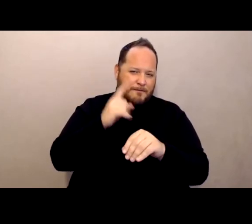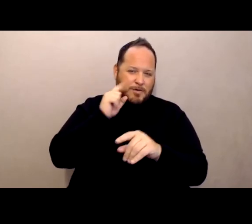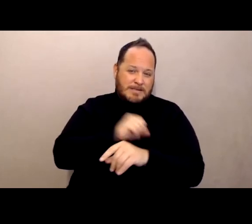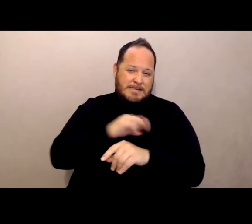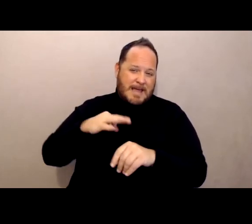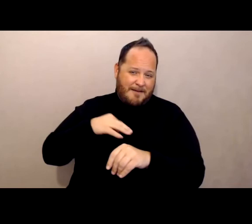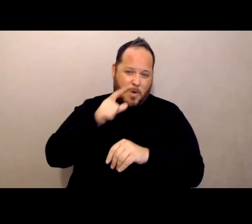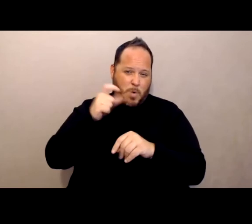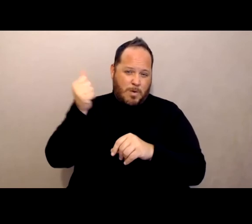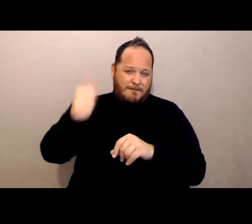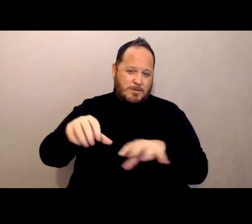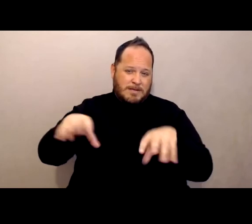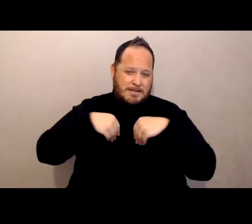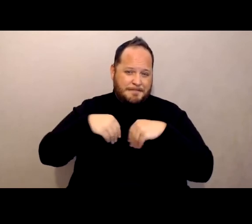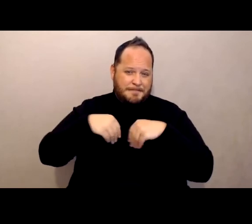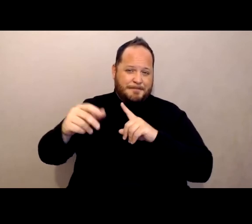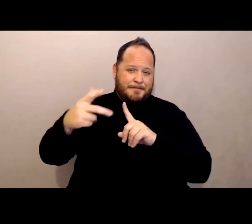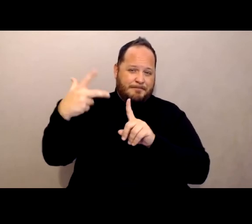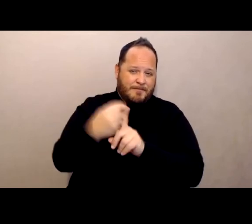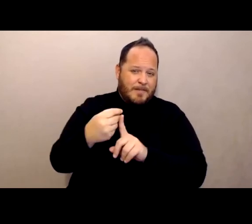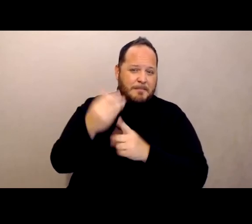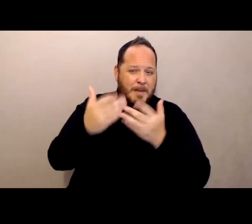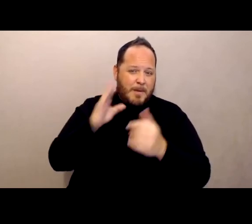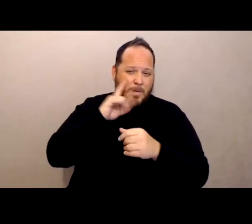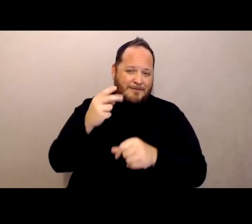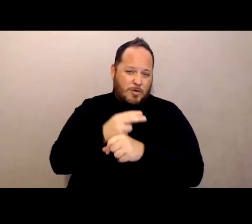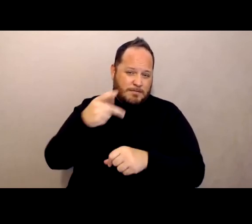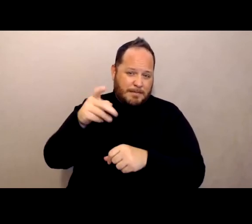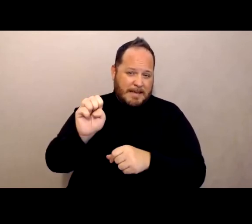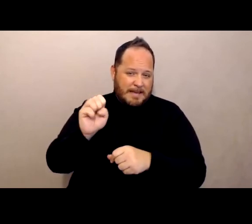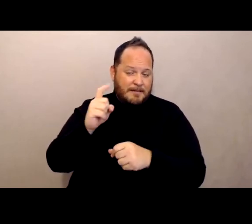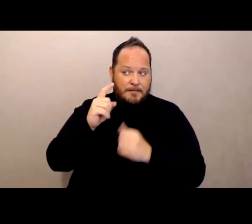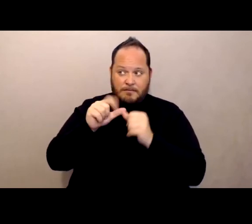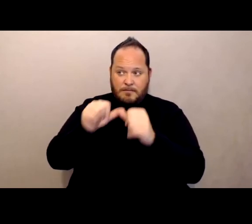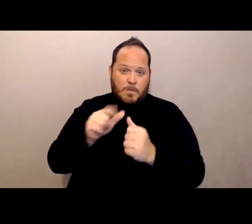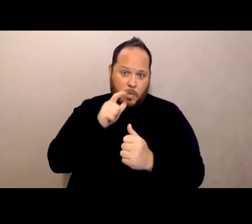they're going to have to wear PPE for who knows how long maybe when other staff members